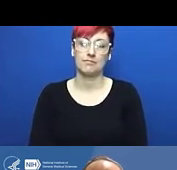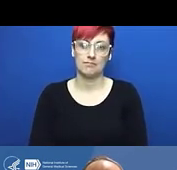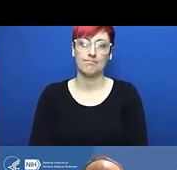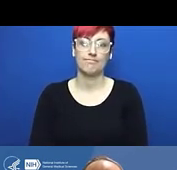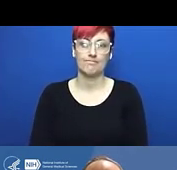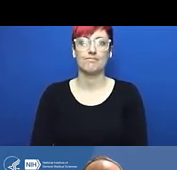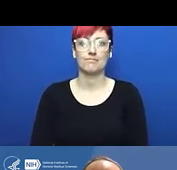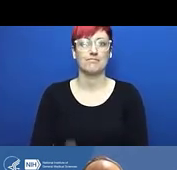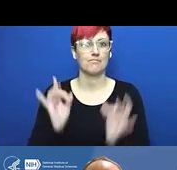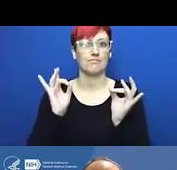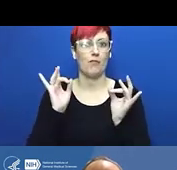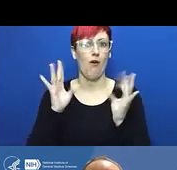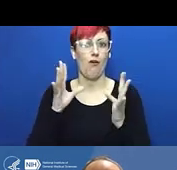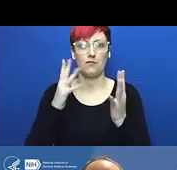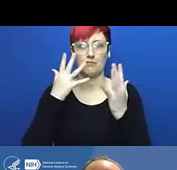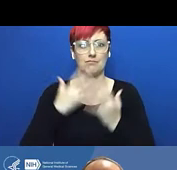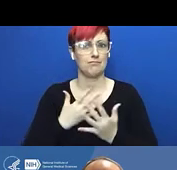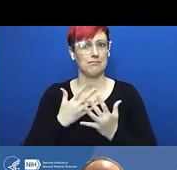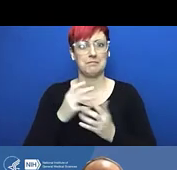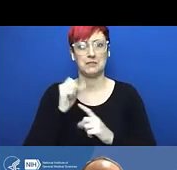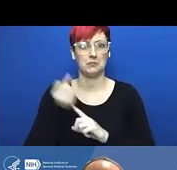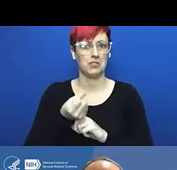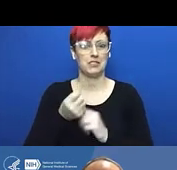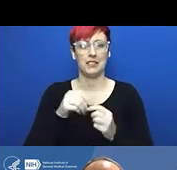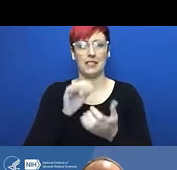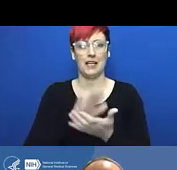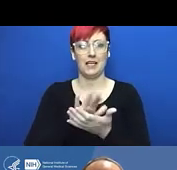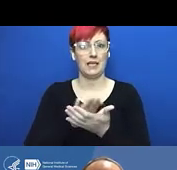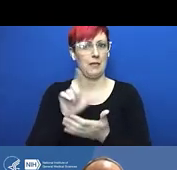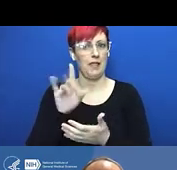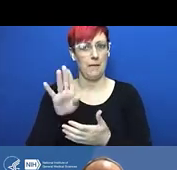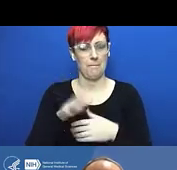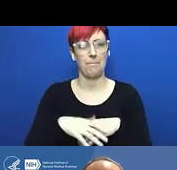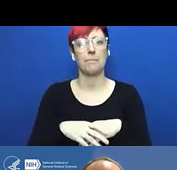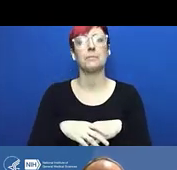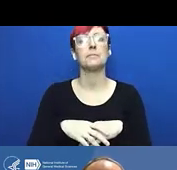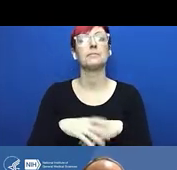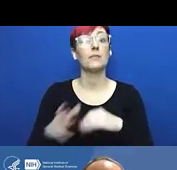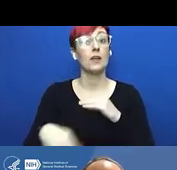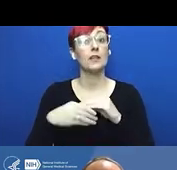people will be able to hear you for that first 30 seconds as everybody filters in.